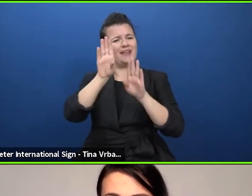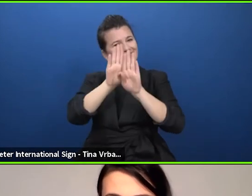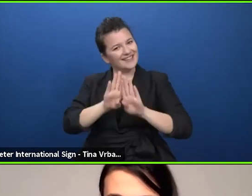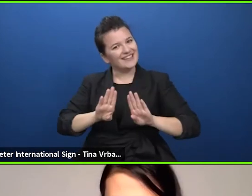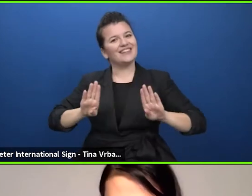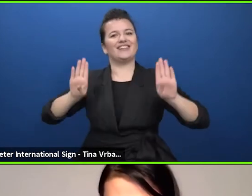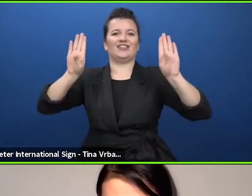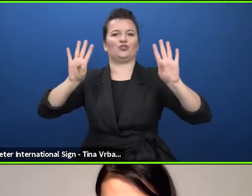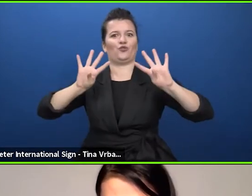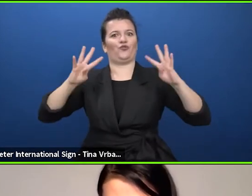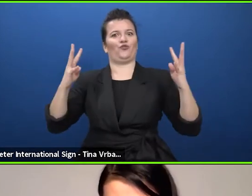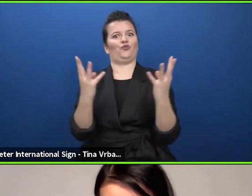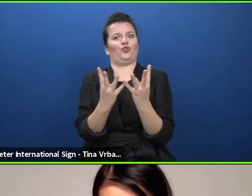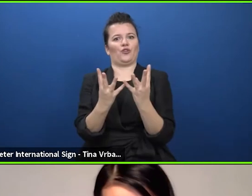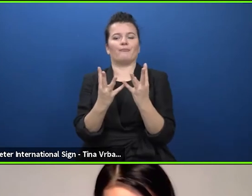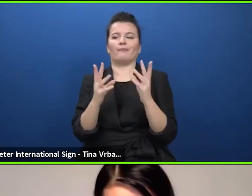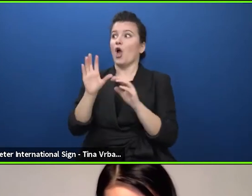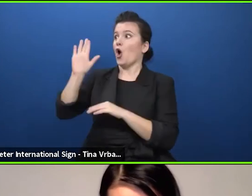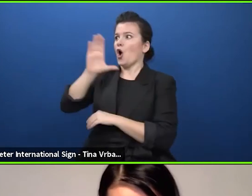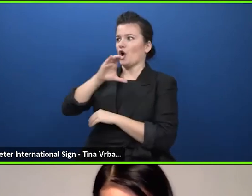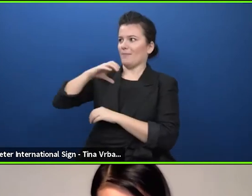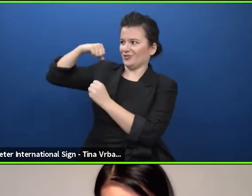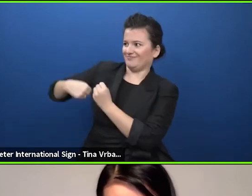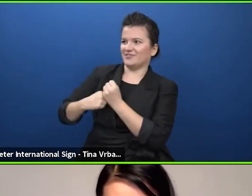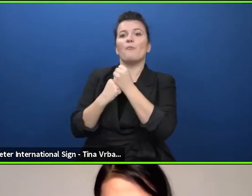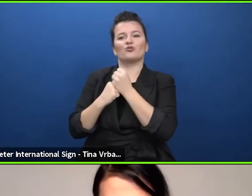of this initiative and you say that the intention is exactly this, to